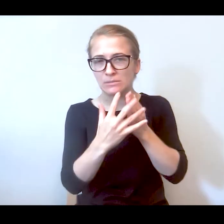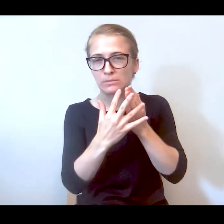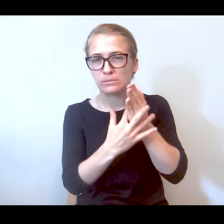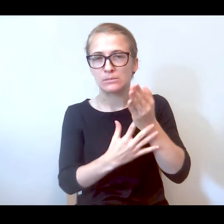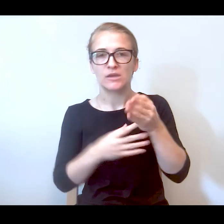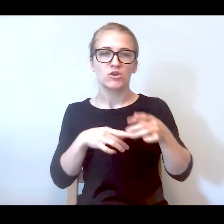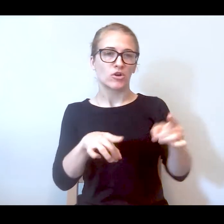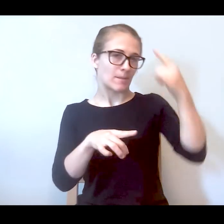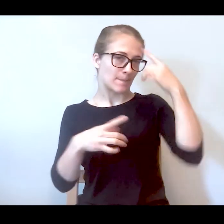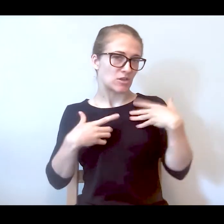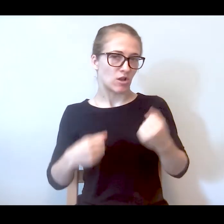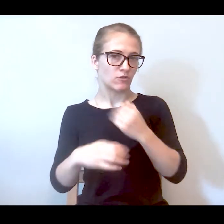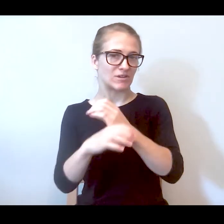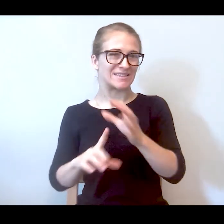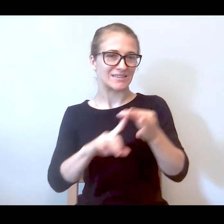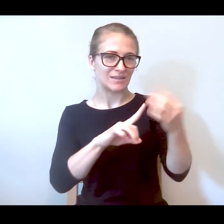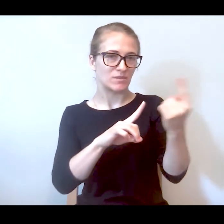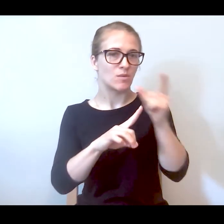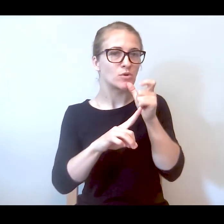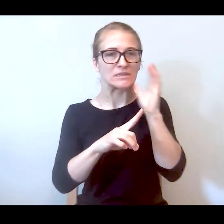except for someone who has gone through it themselves.